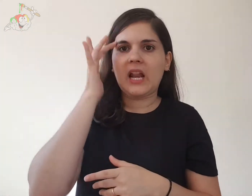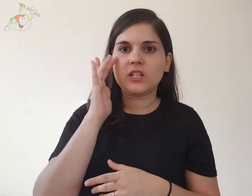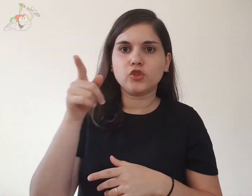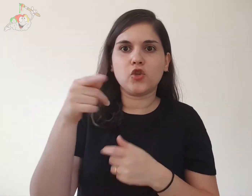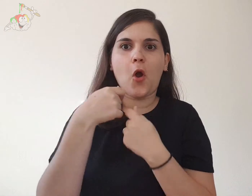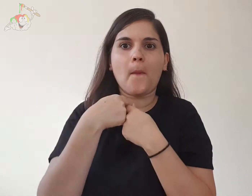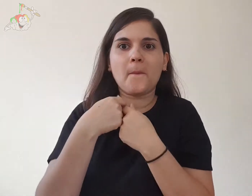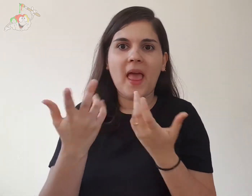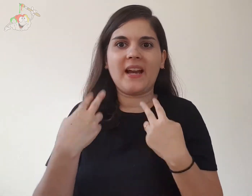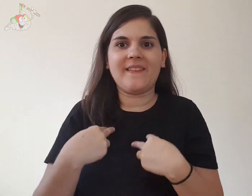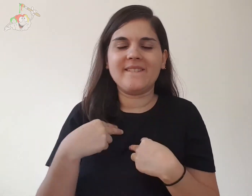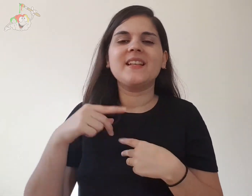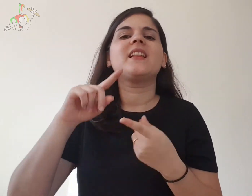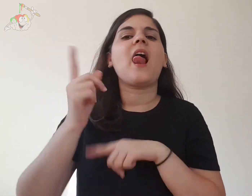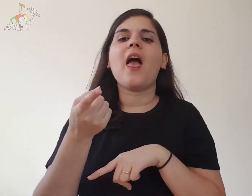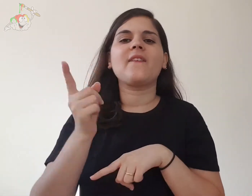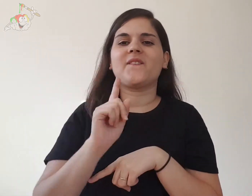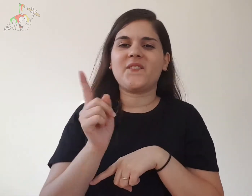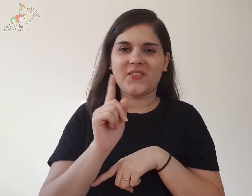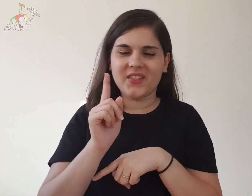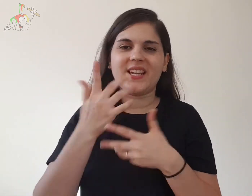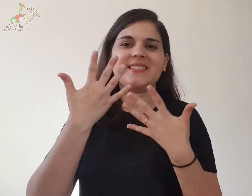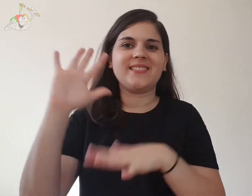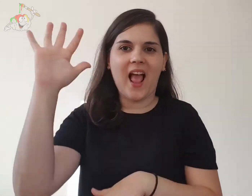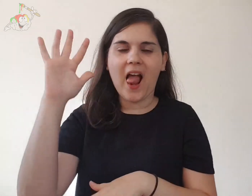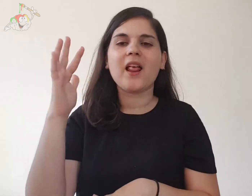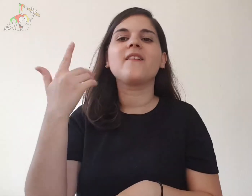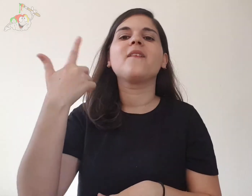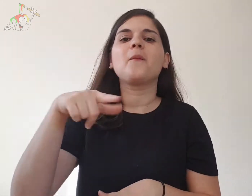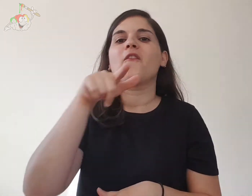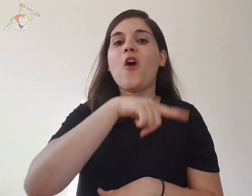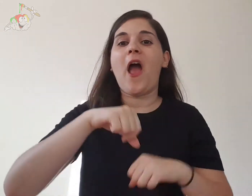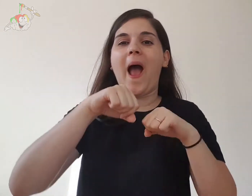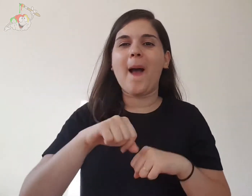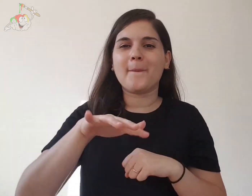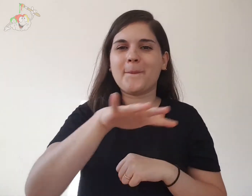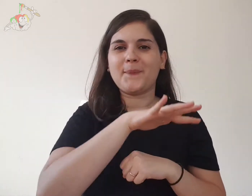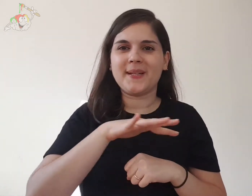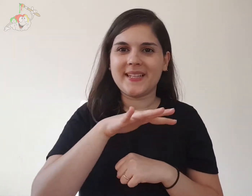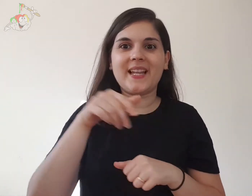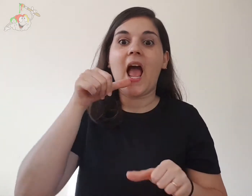risking to die, but in the end it was saved by the inhabitants